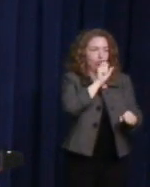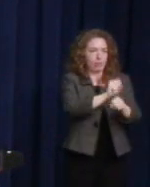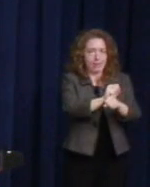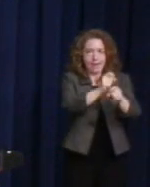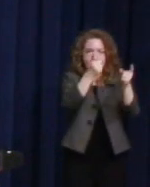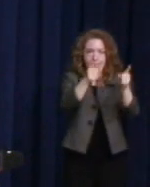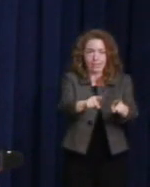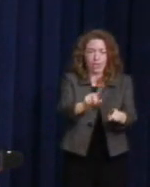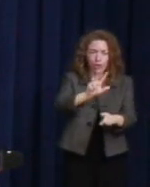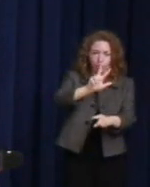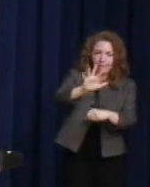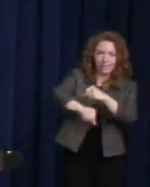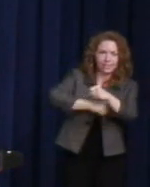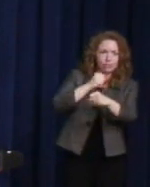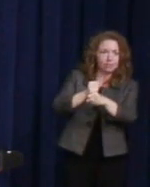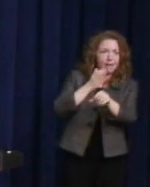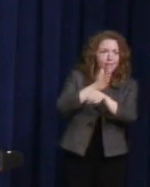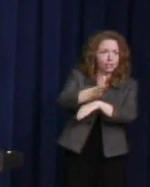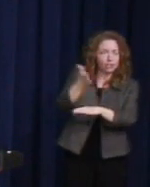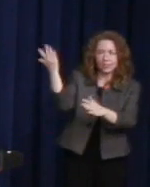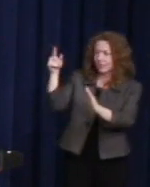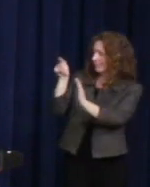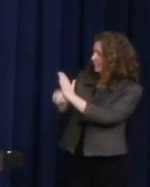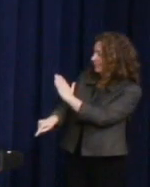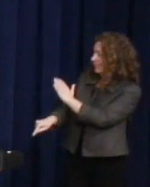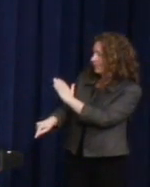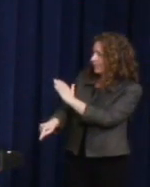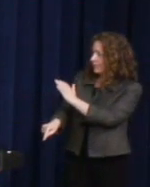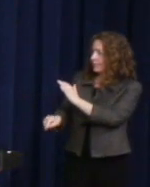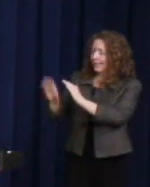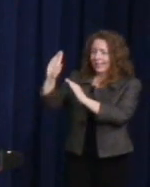We see Harvey's legacy in our changing society.